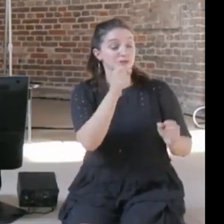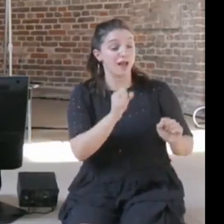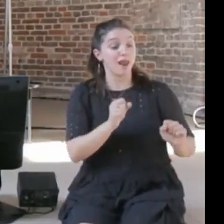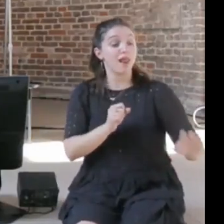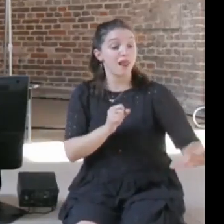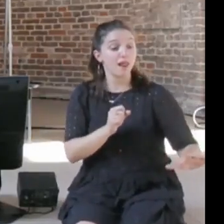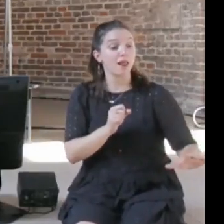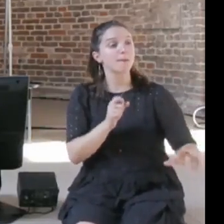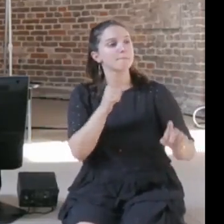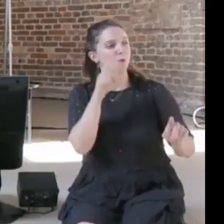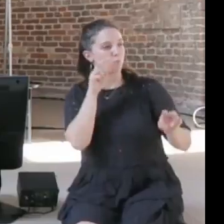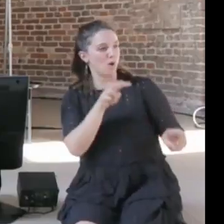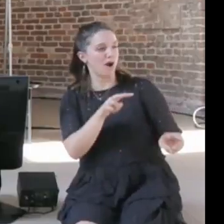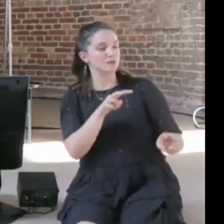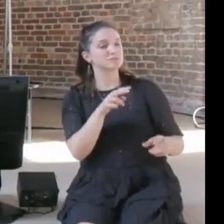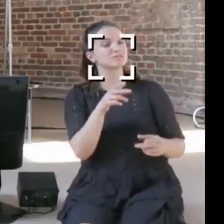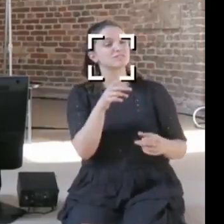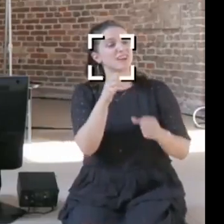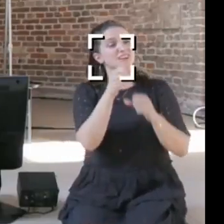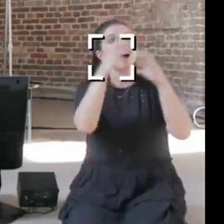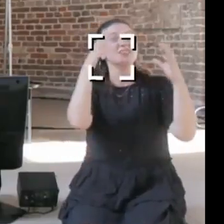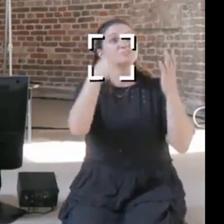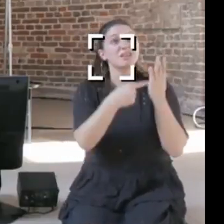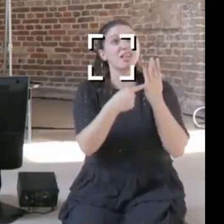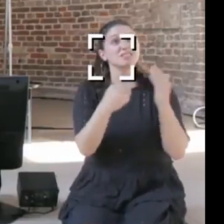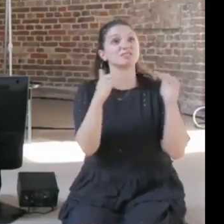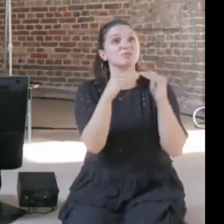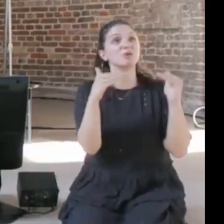new life into a complex system.